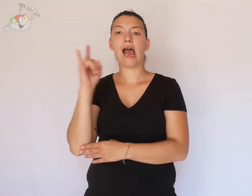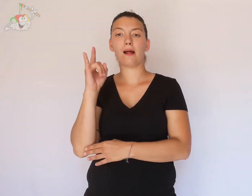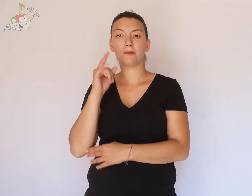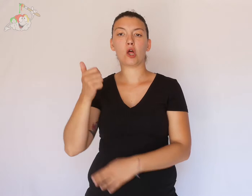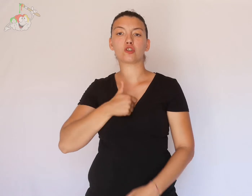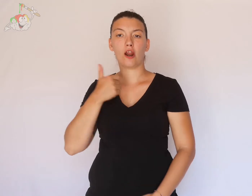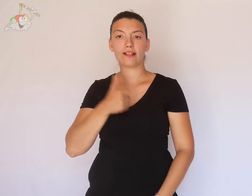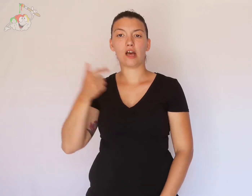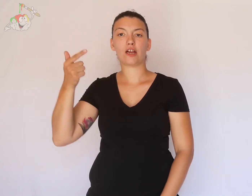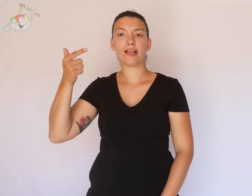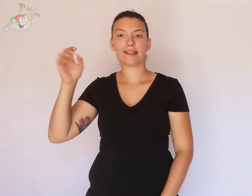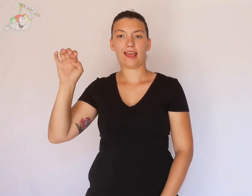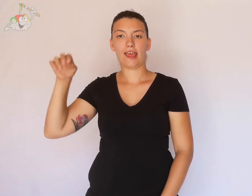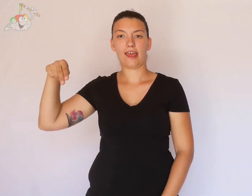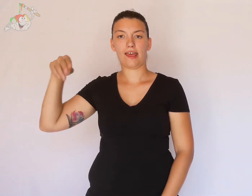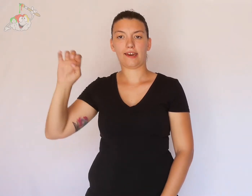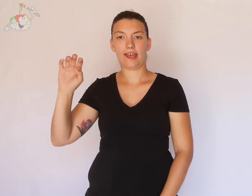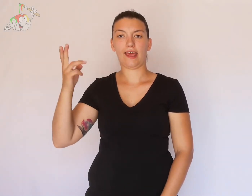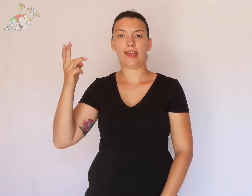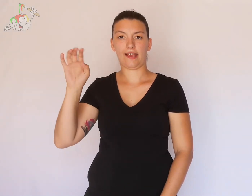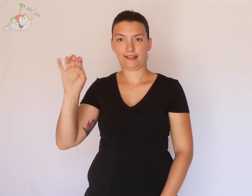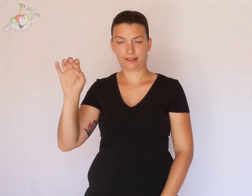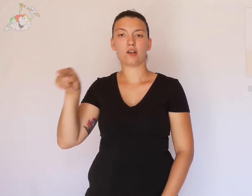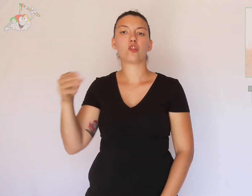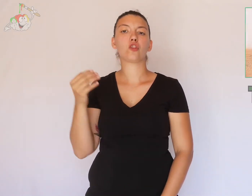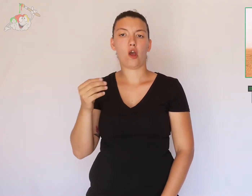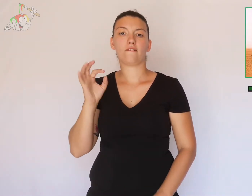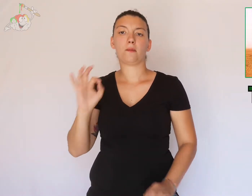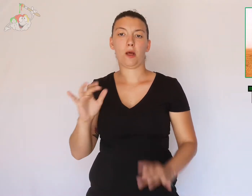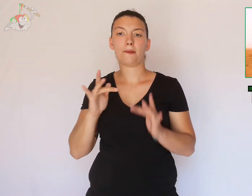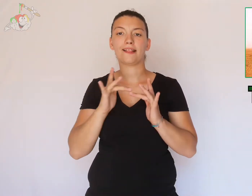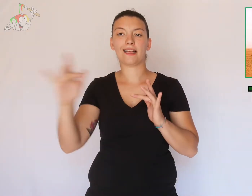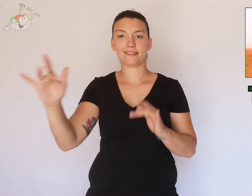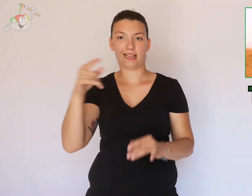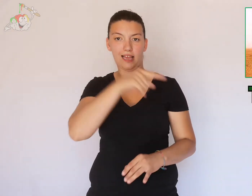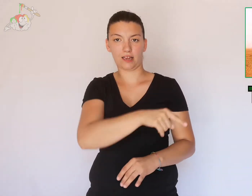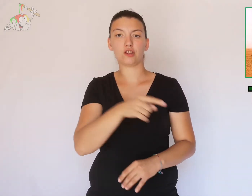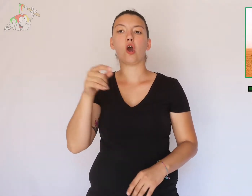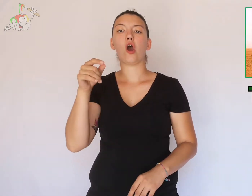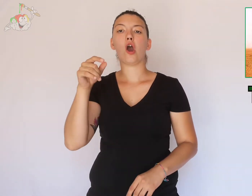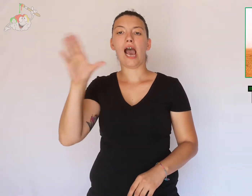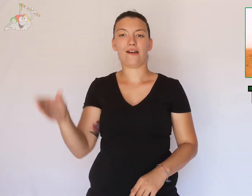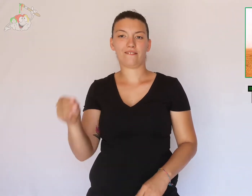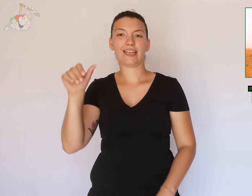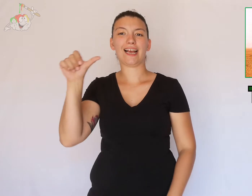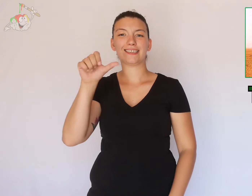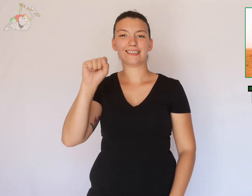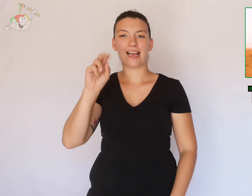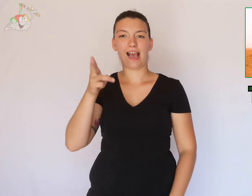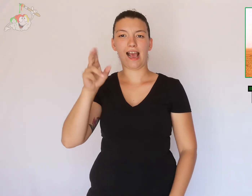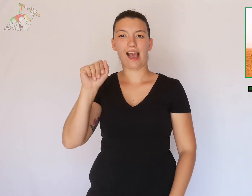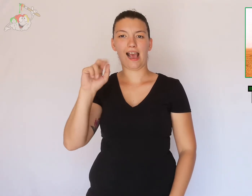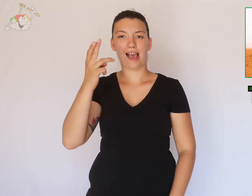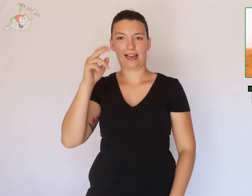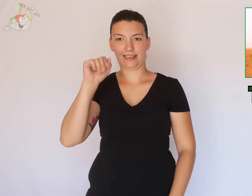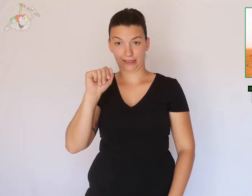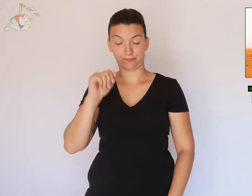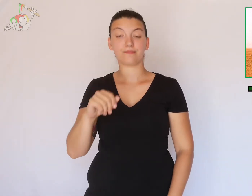The lonely tree Ténéré was found in the African Sahara desert.